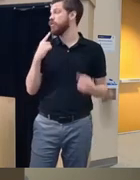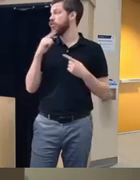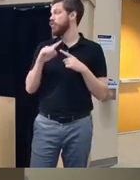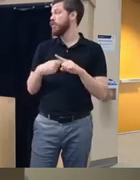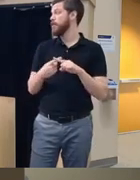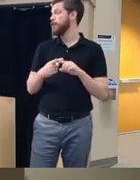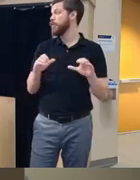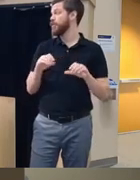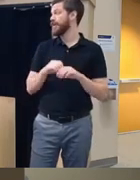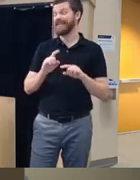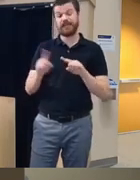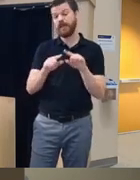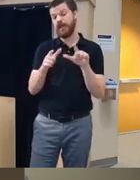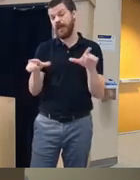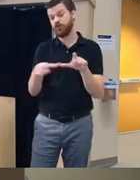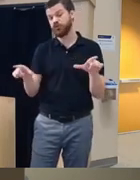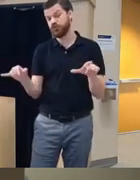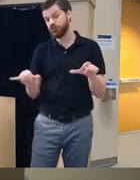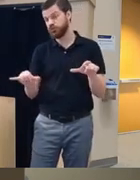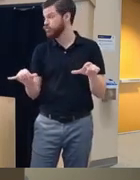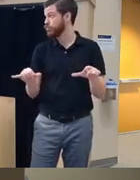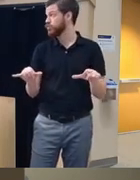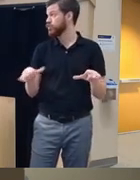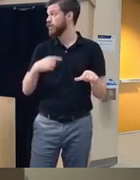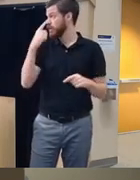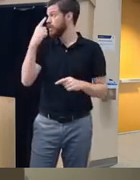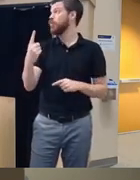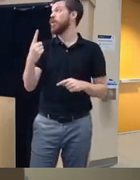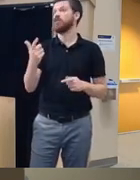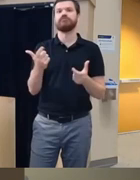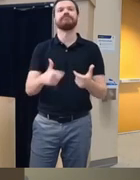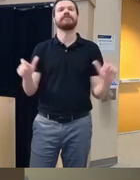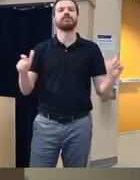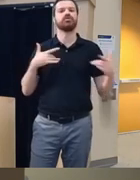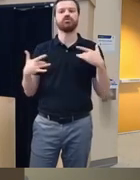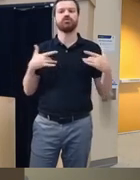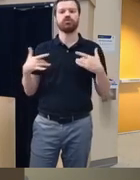different language as well uh because I think one of the pressing concern is about linguistically